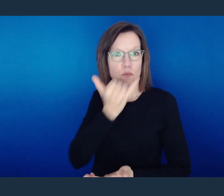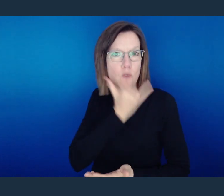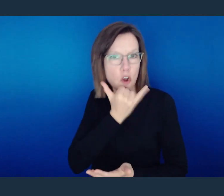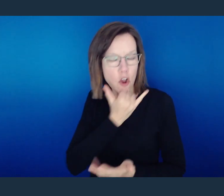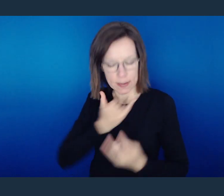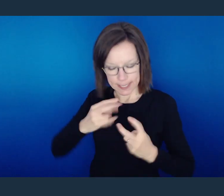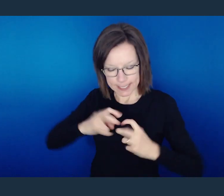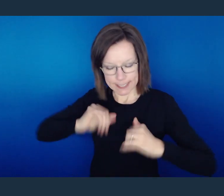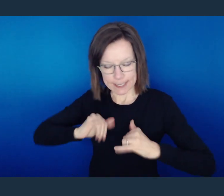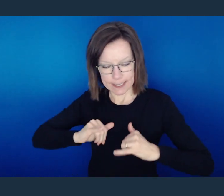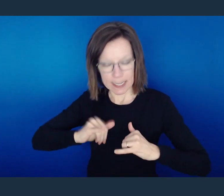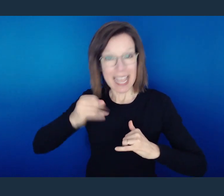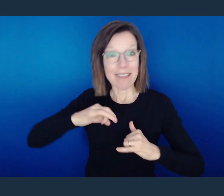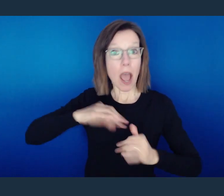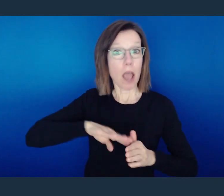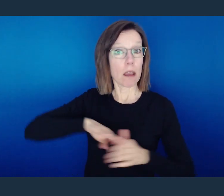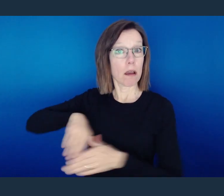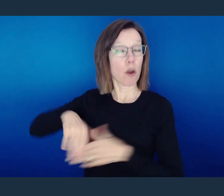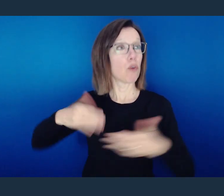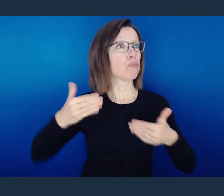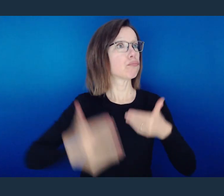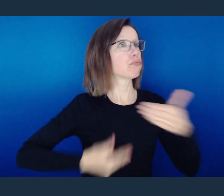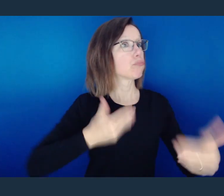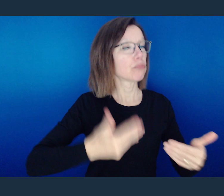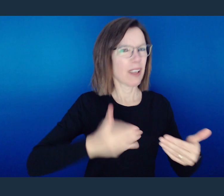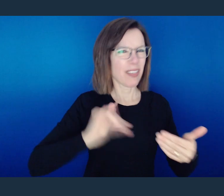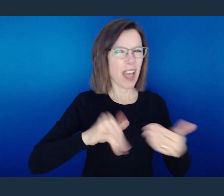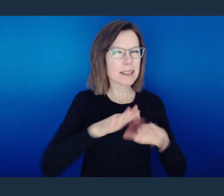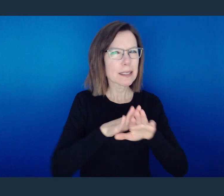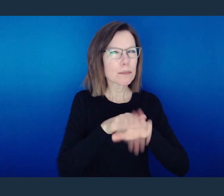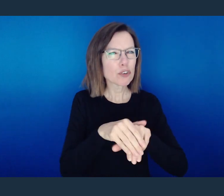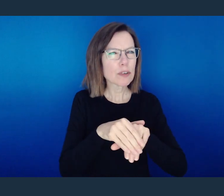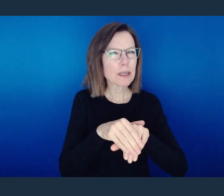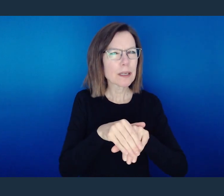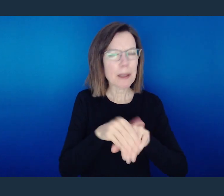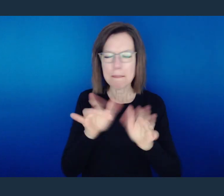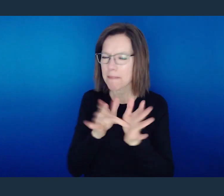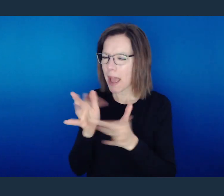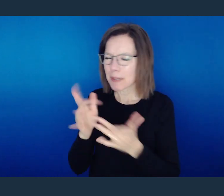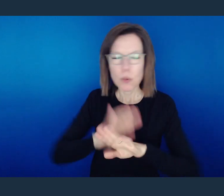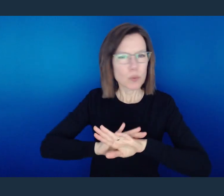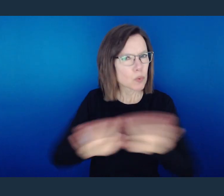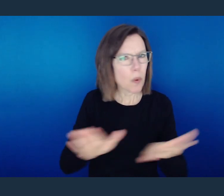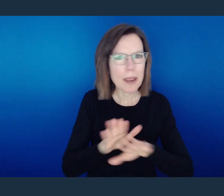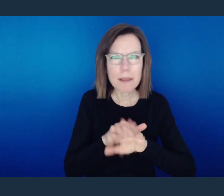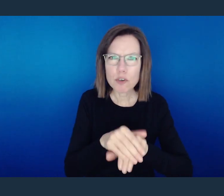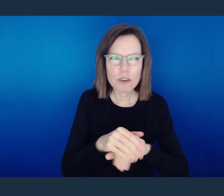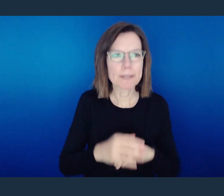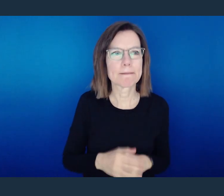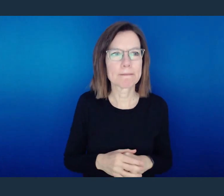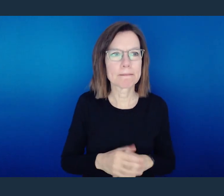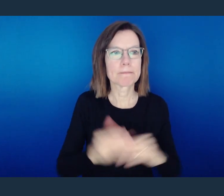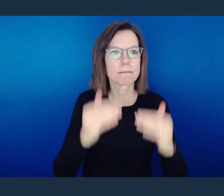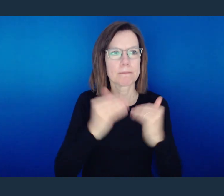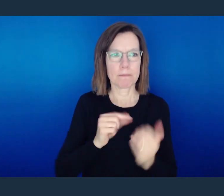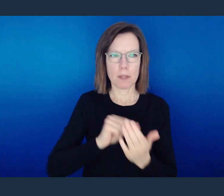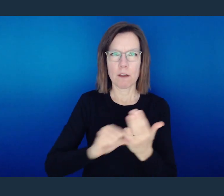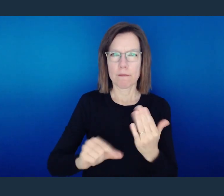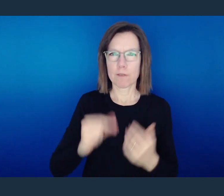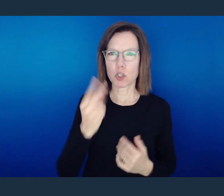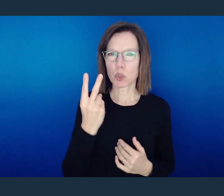To not do so is hypocrisy, and we're called not to be hypocritical.